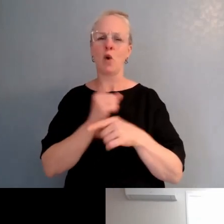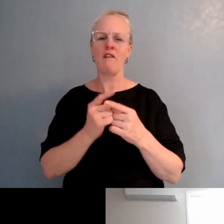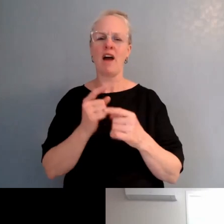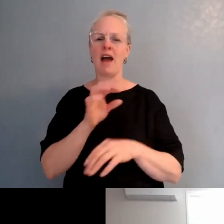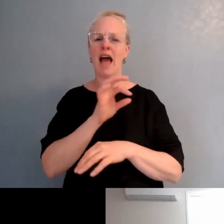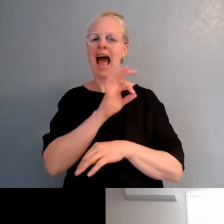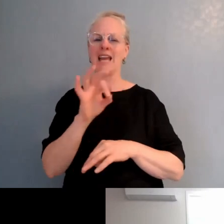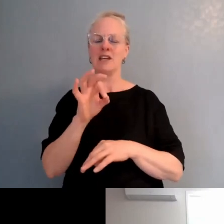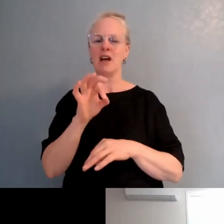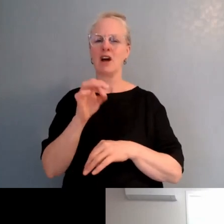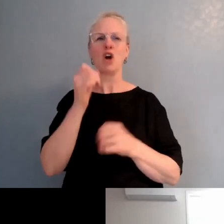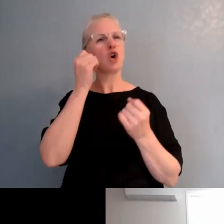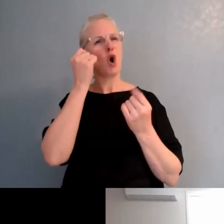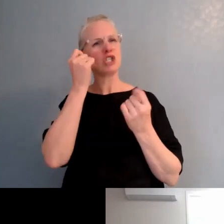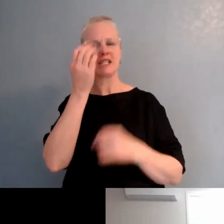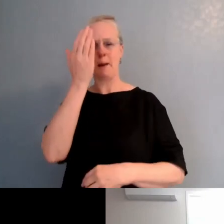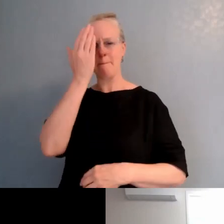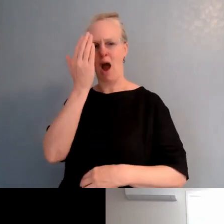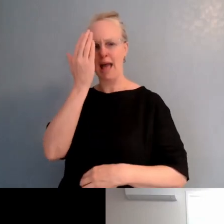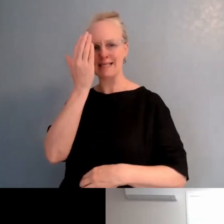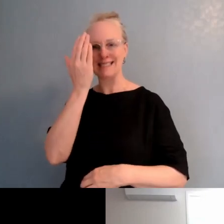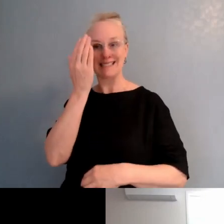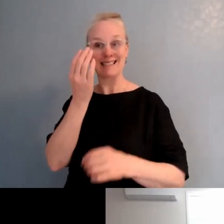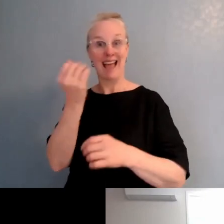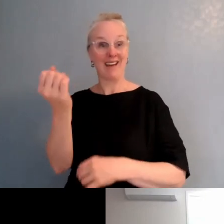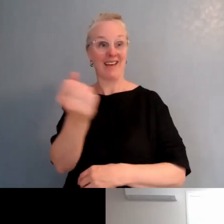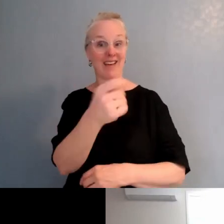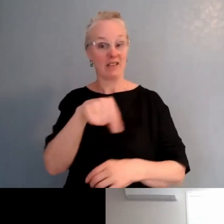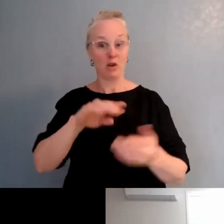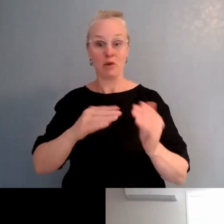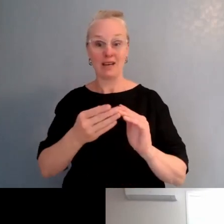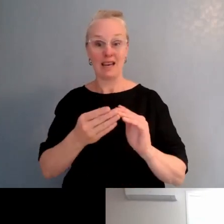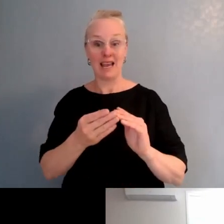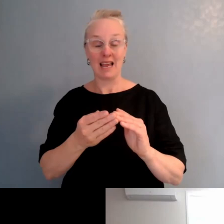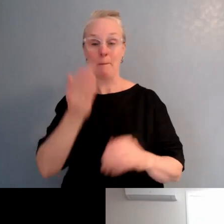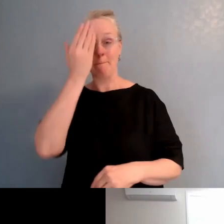that sits within that wider community, or within your staff?"